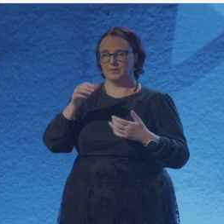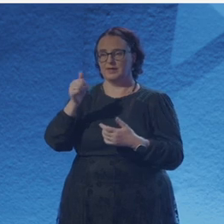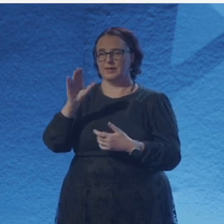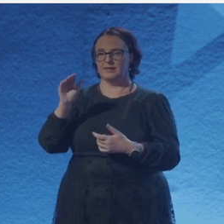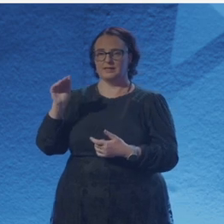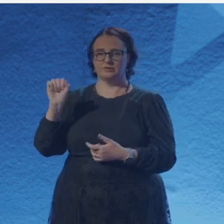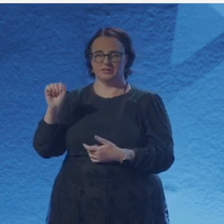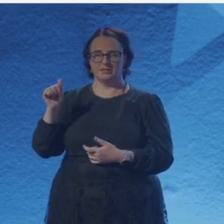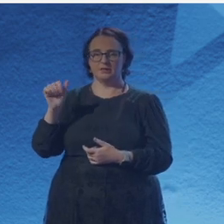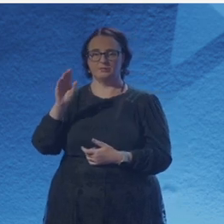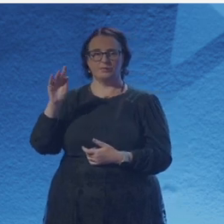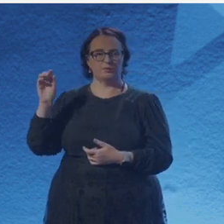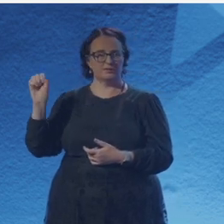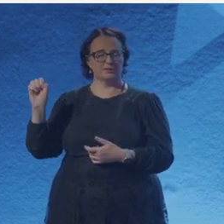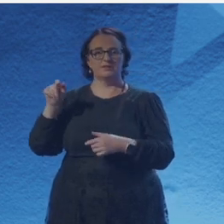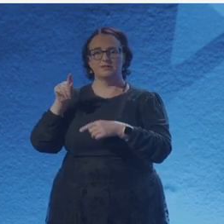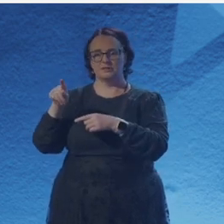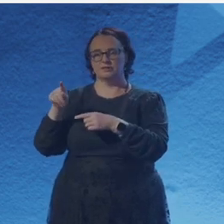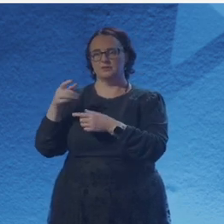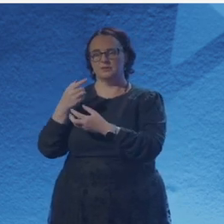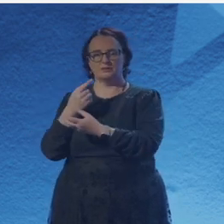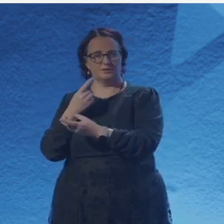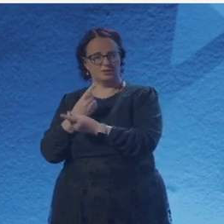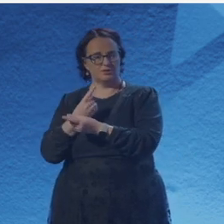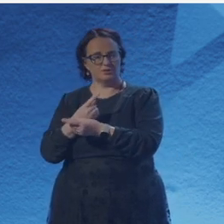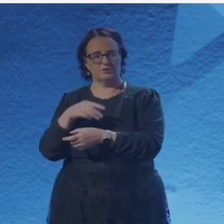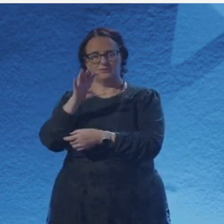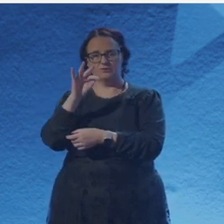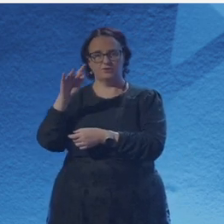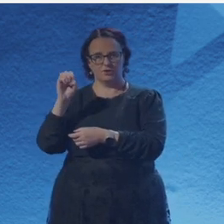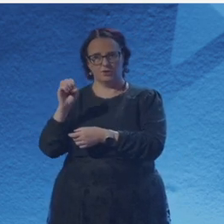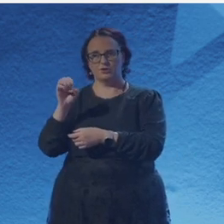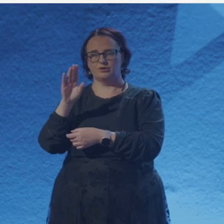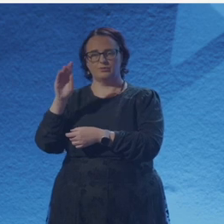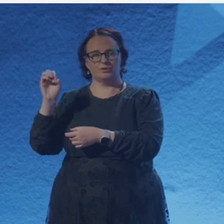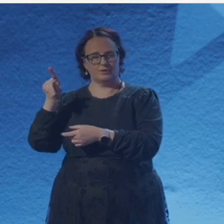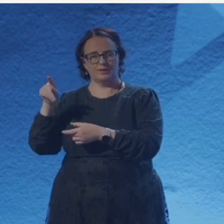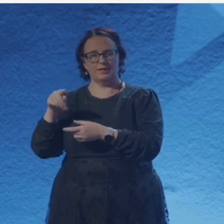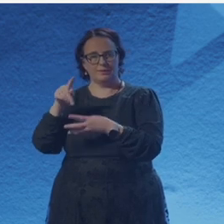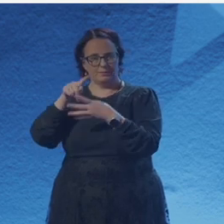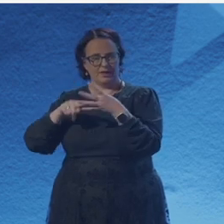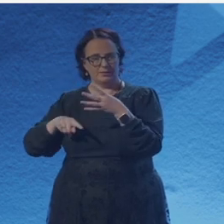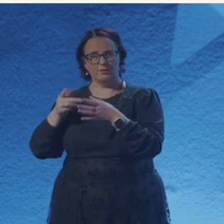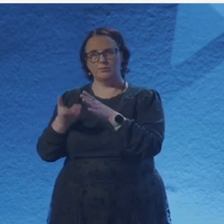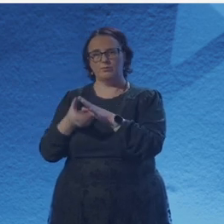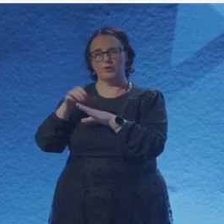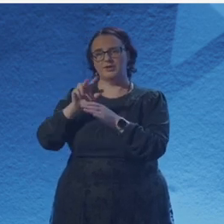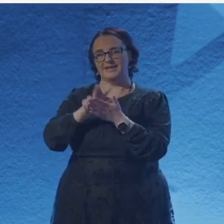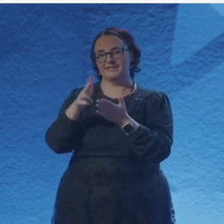We live at the very limit. And next